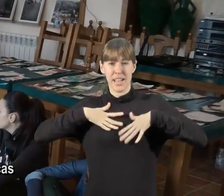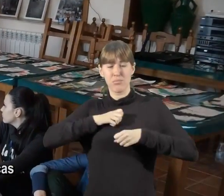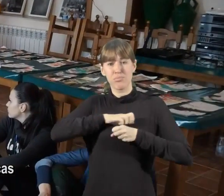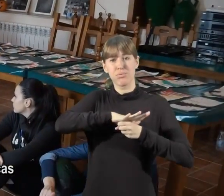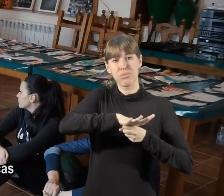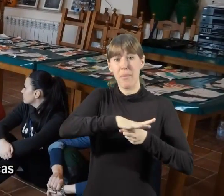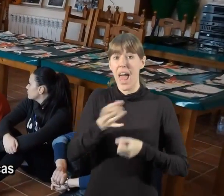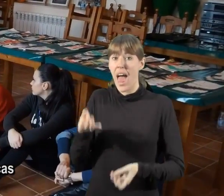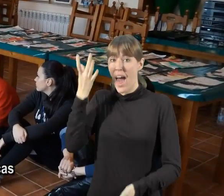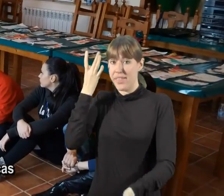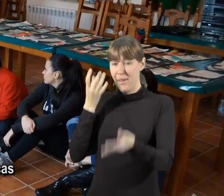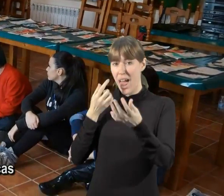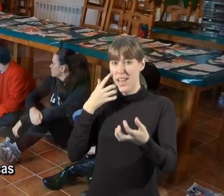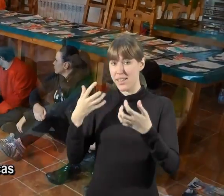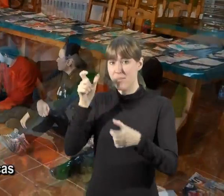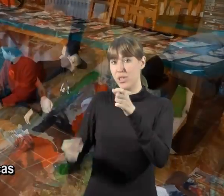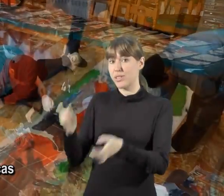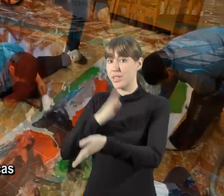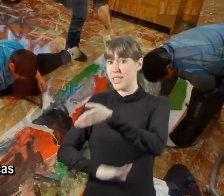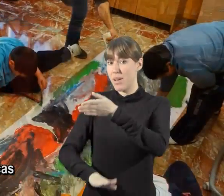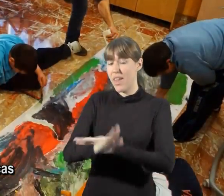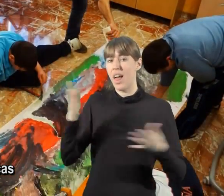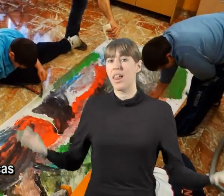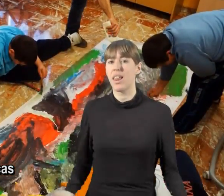to promote artistic activities of disabled people.